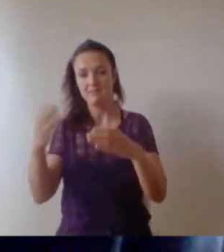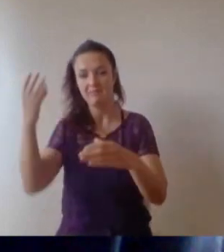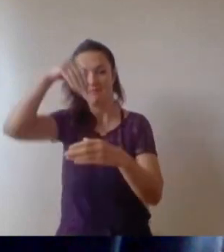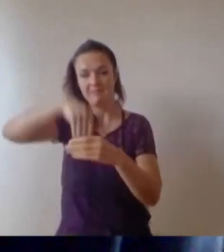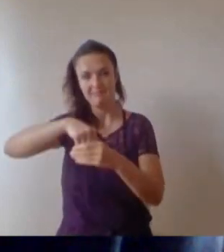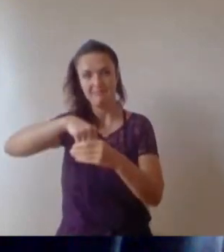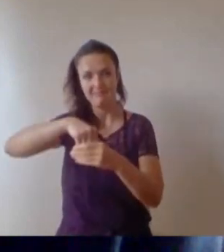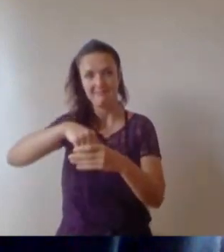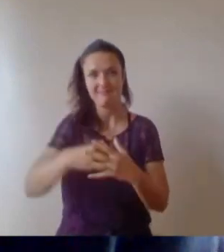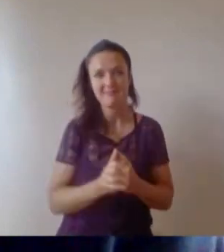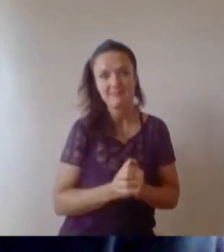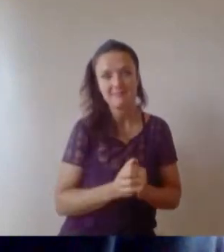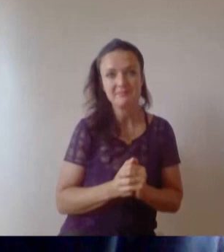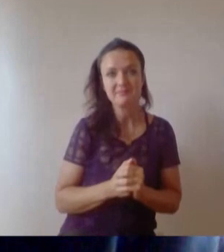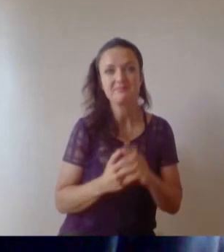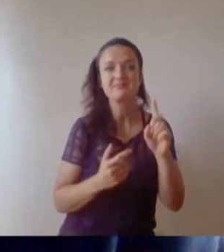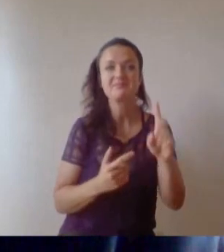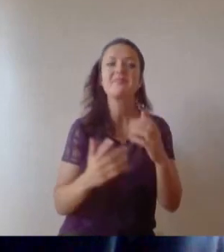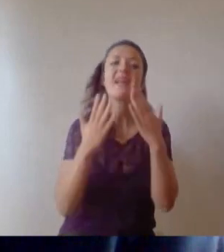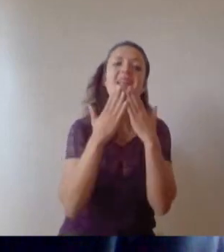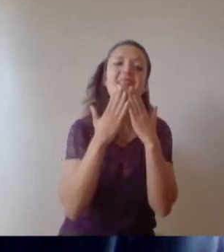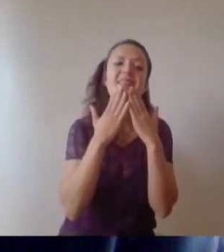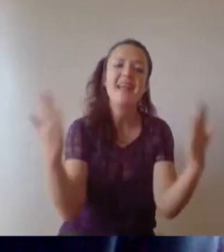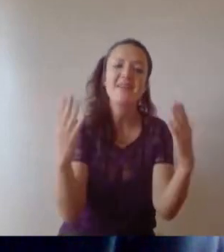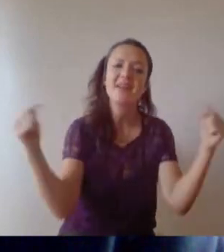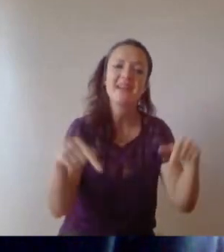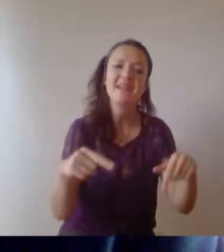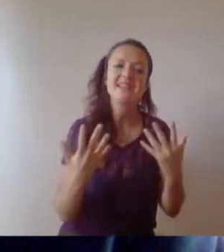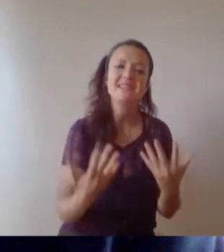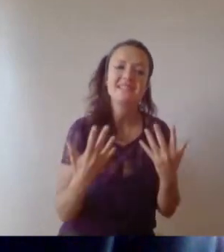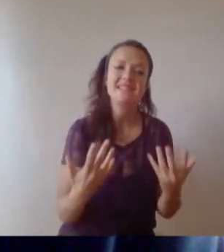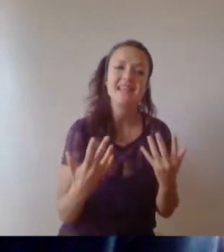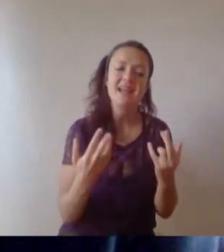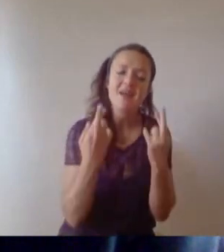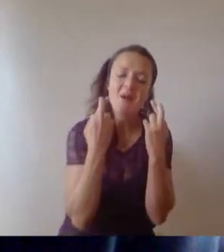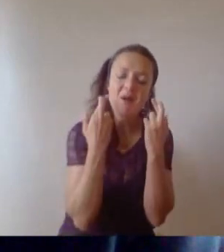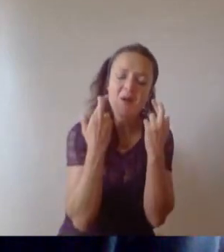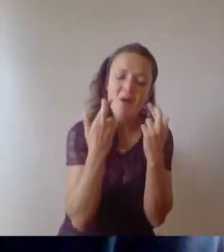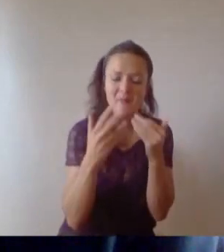joining us today. We sincerely hope it will not be long until we can welcome you back in person to the University for your